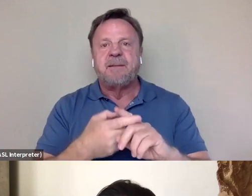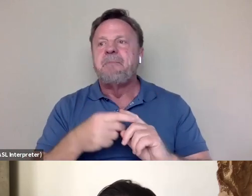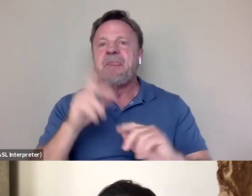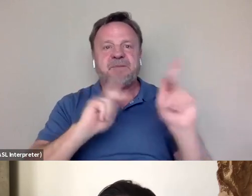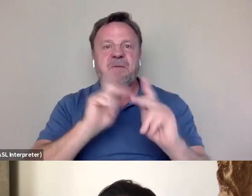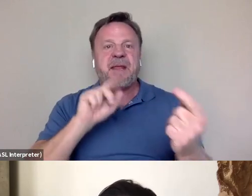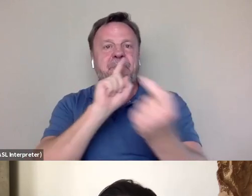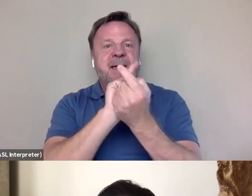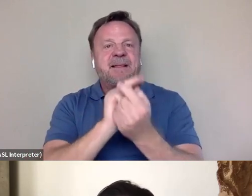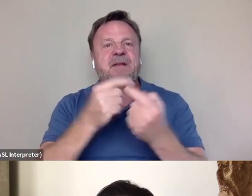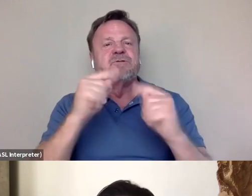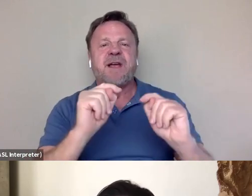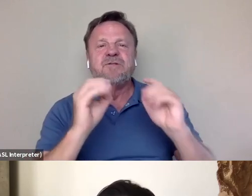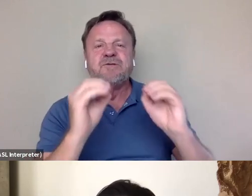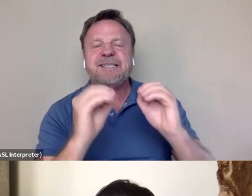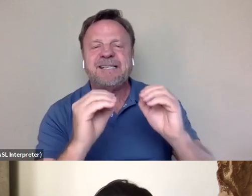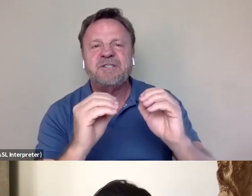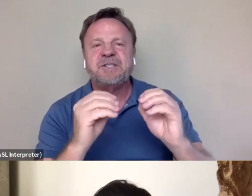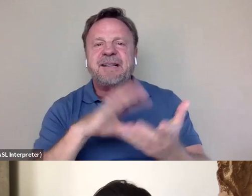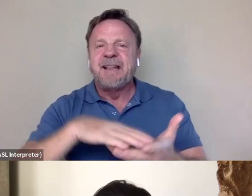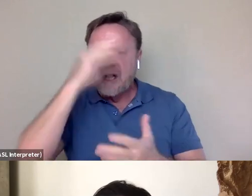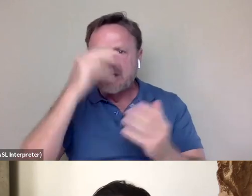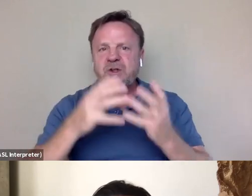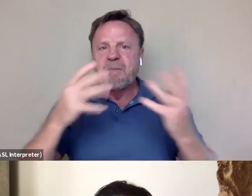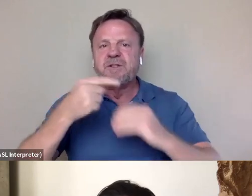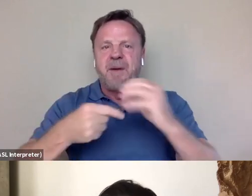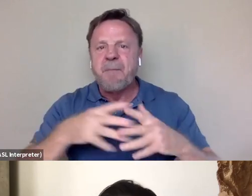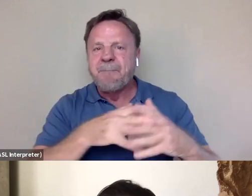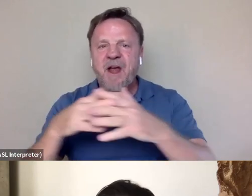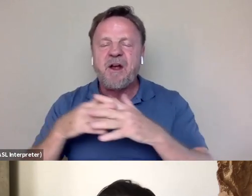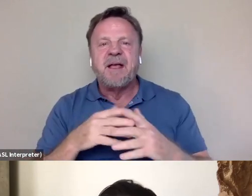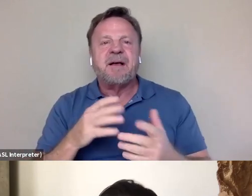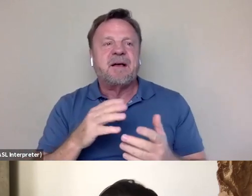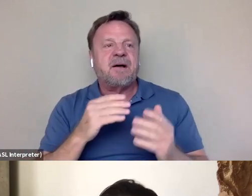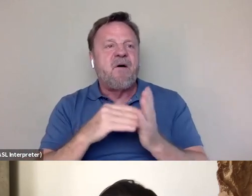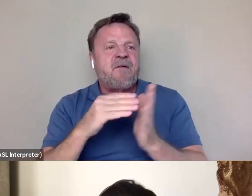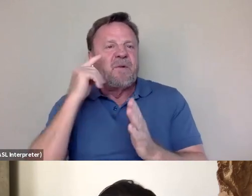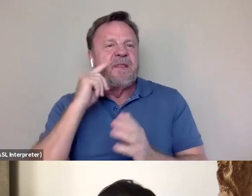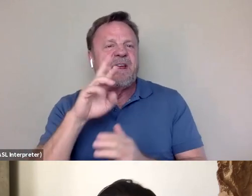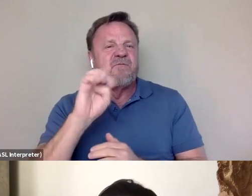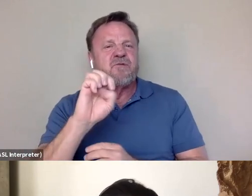that he was trying to teach, that he learned so much about America. We often think about Bruce Lee as this,